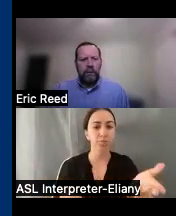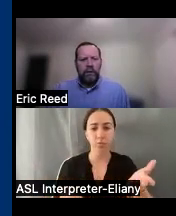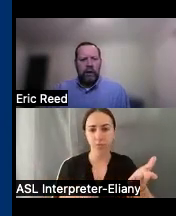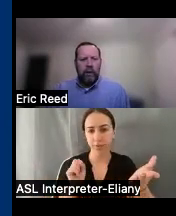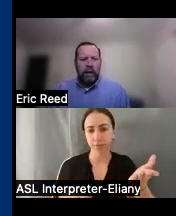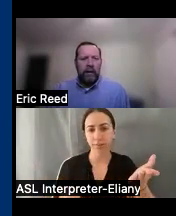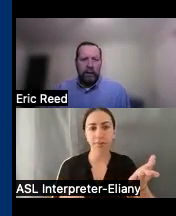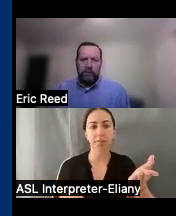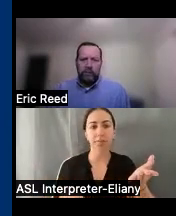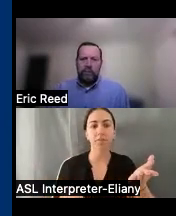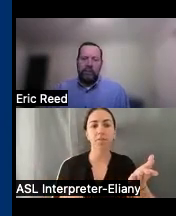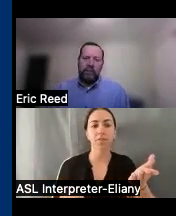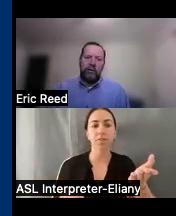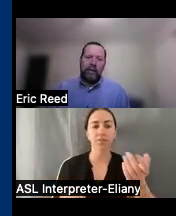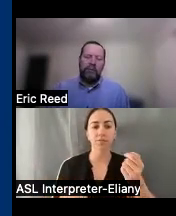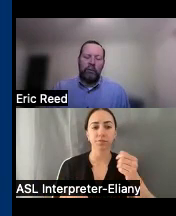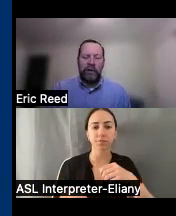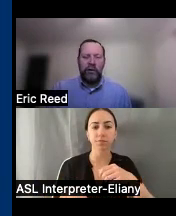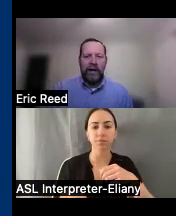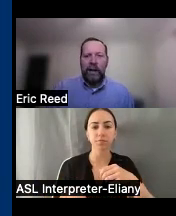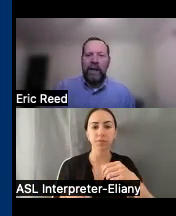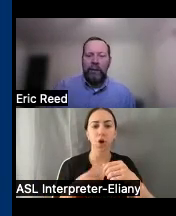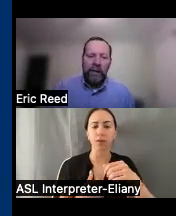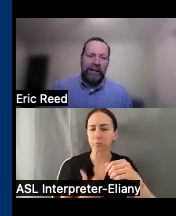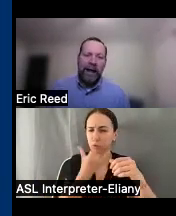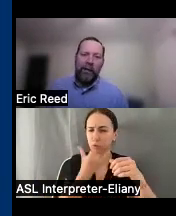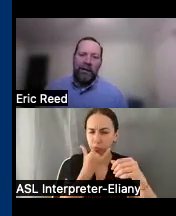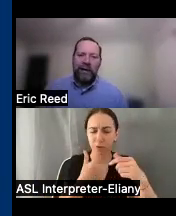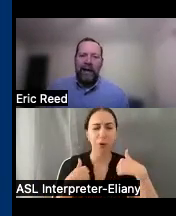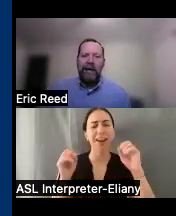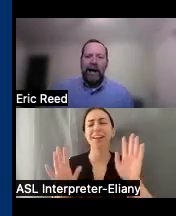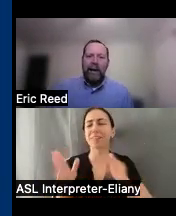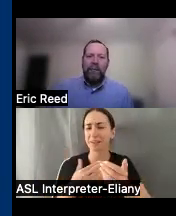so um actually I was incorrect about that but we can stay on this slide